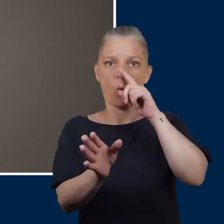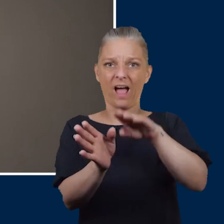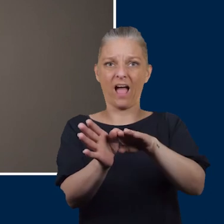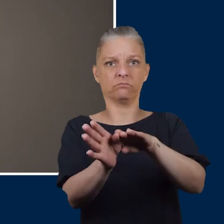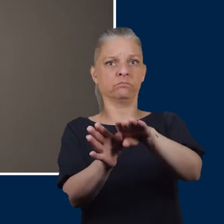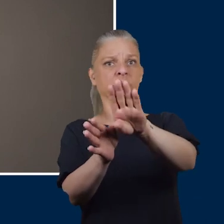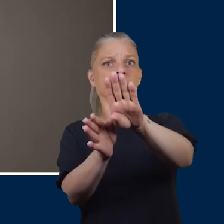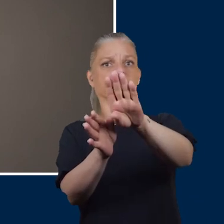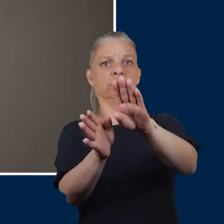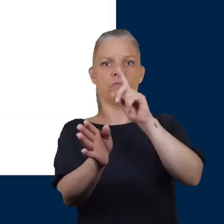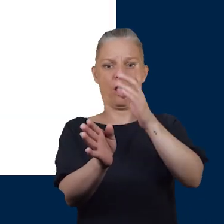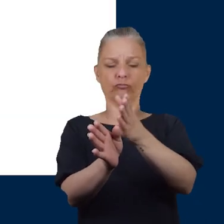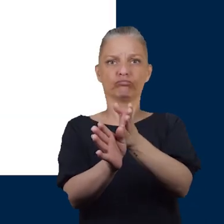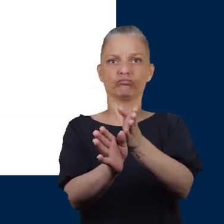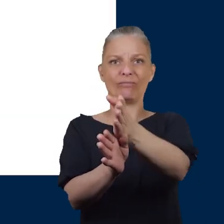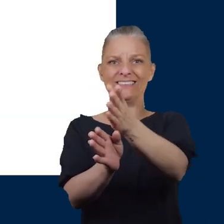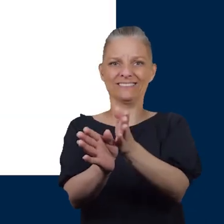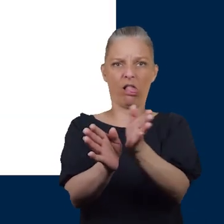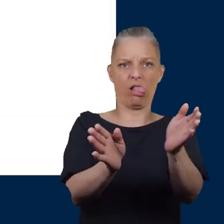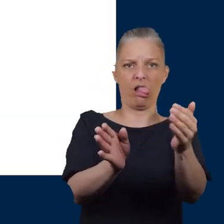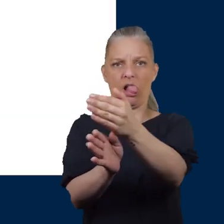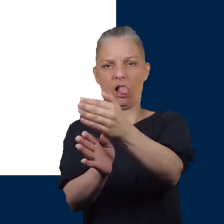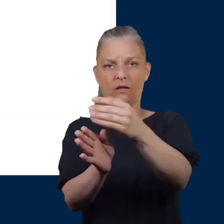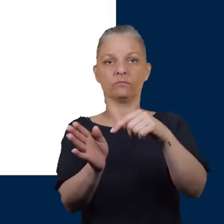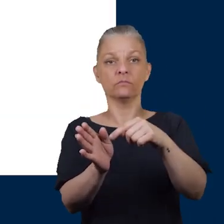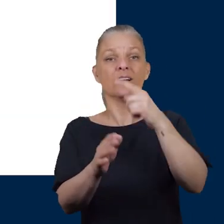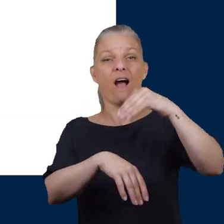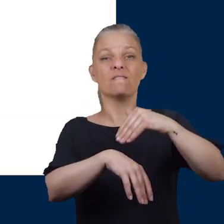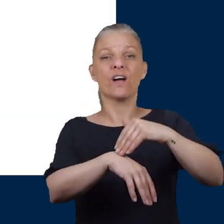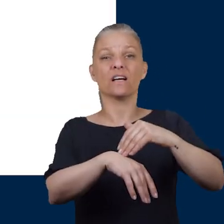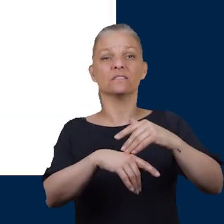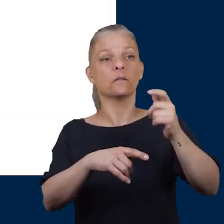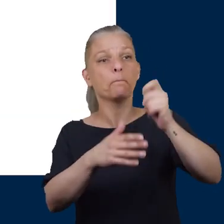and cannot be straightened. These deformities can cause problems with shop bought footwear